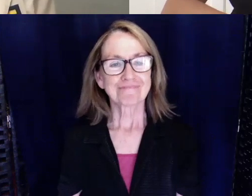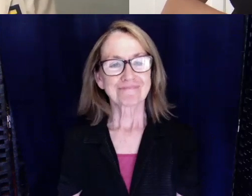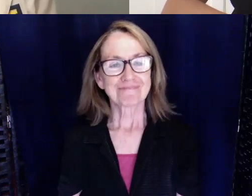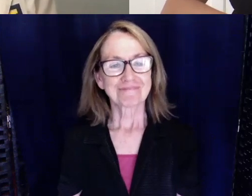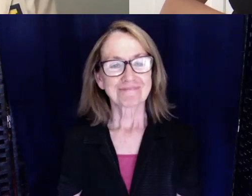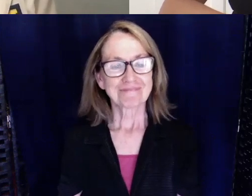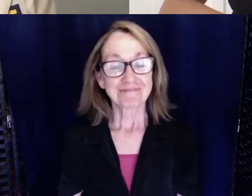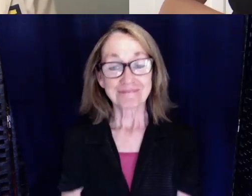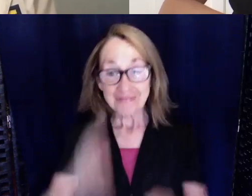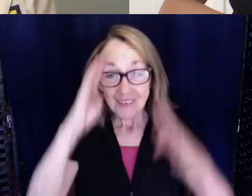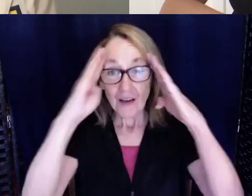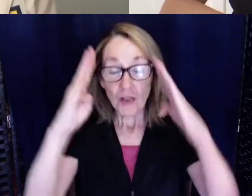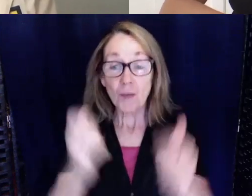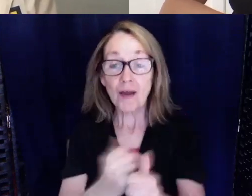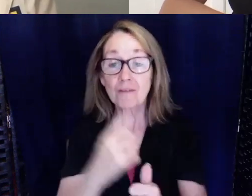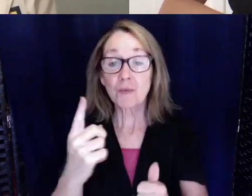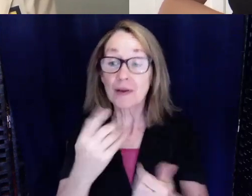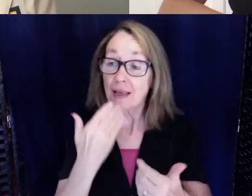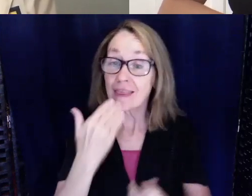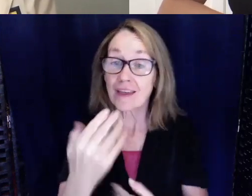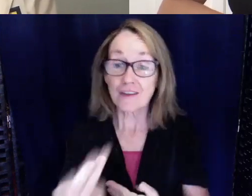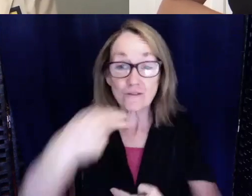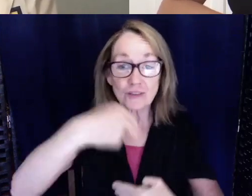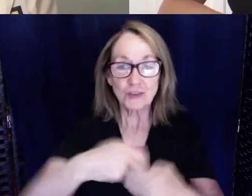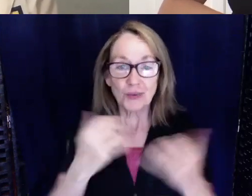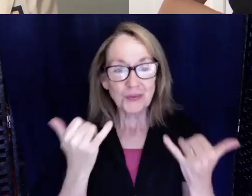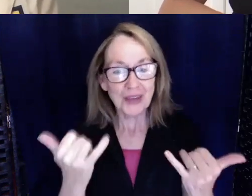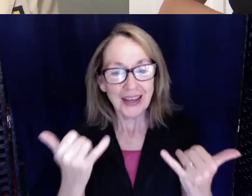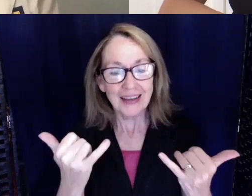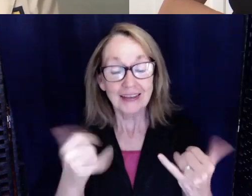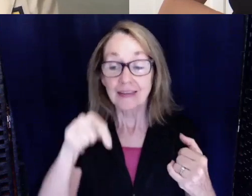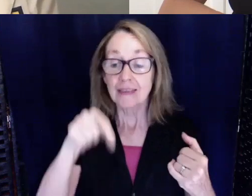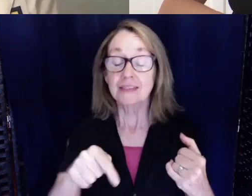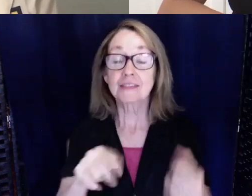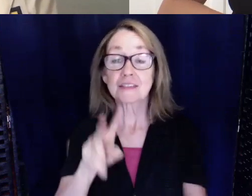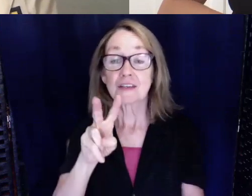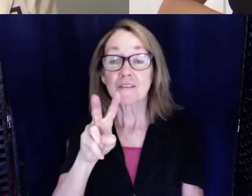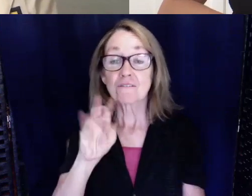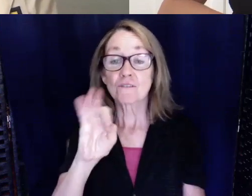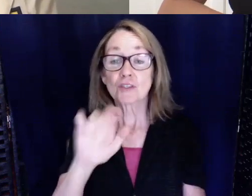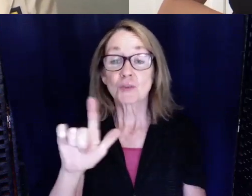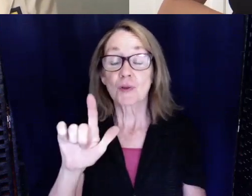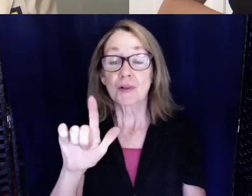Hello everyone and thank you for joining us today. This is our virtual speaker series spotlighting deaf